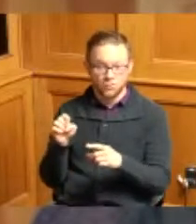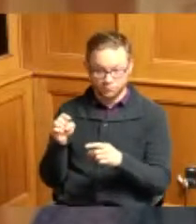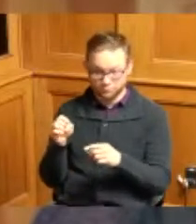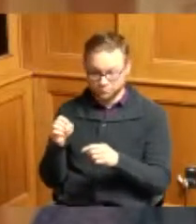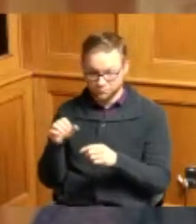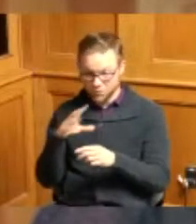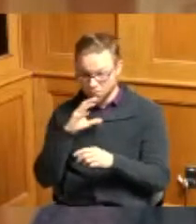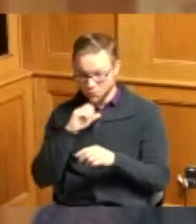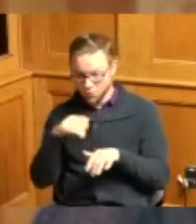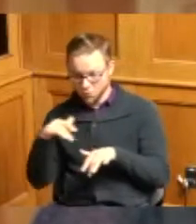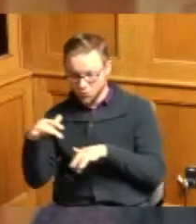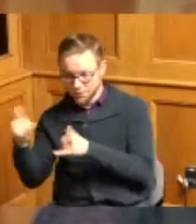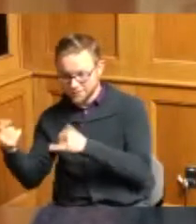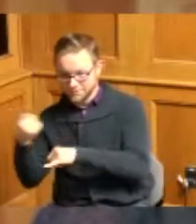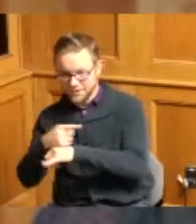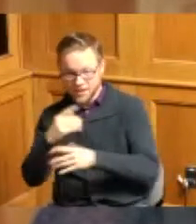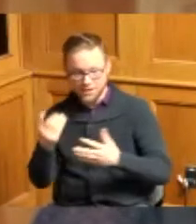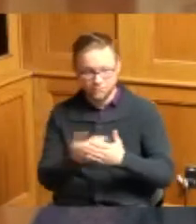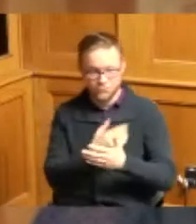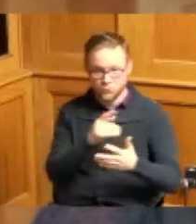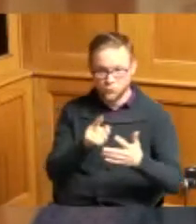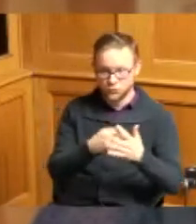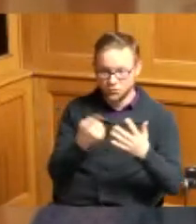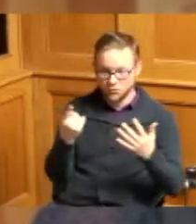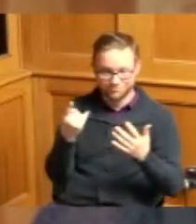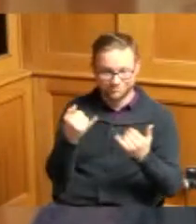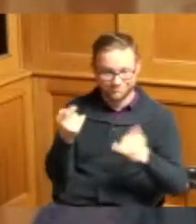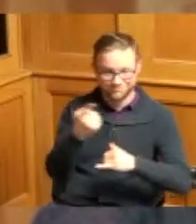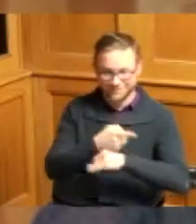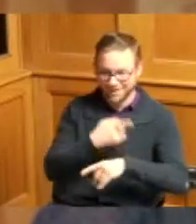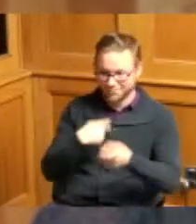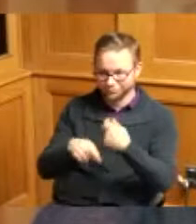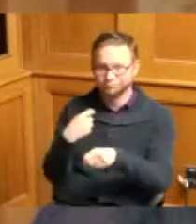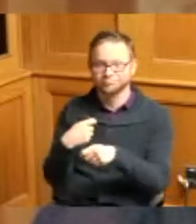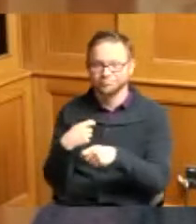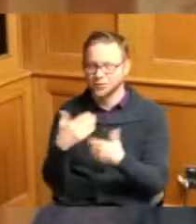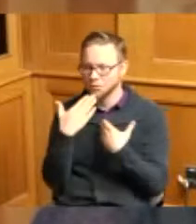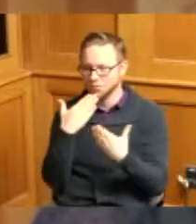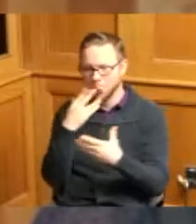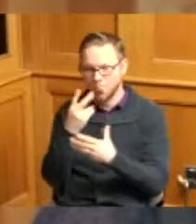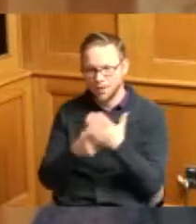Chris Harding of course my aide is here as well thank you both for your past service